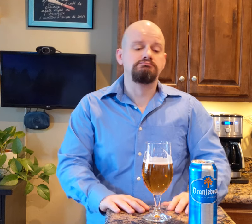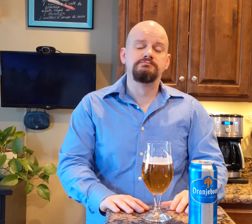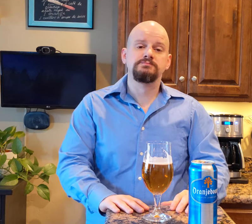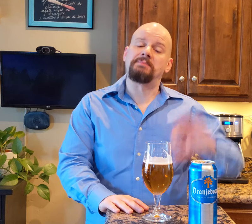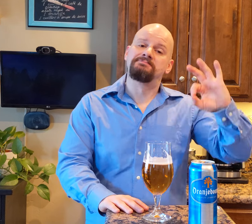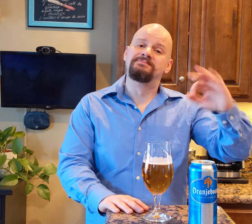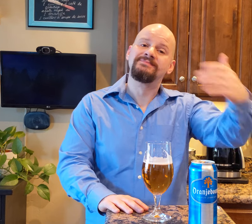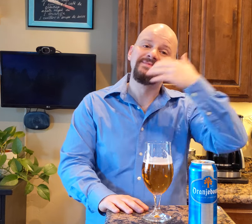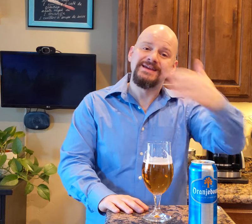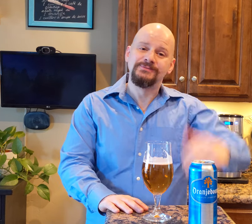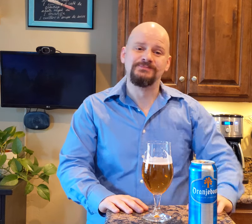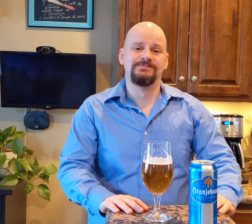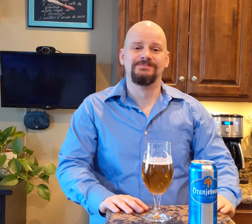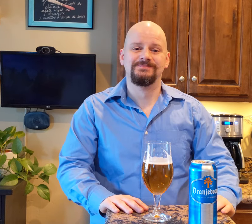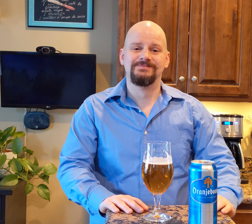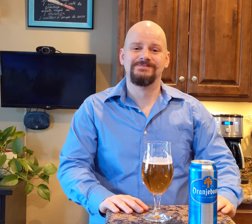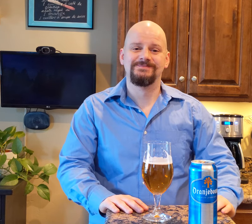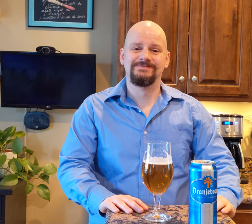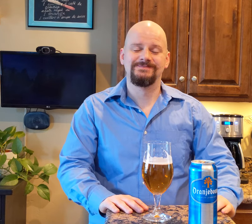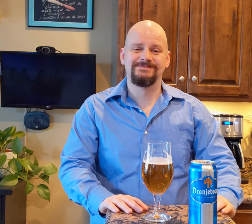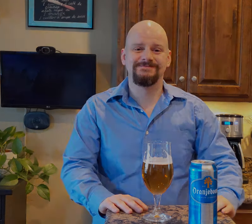Thank you.